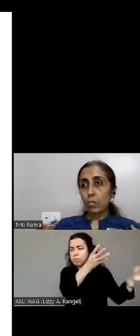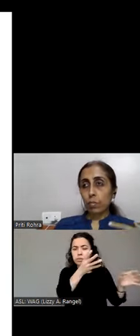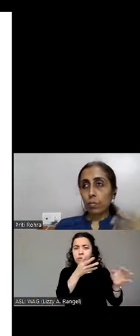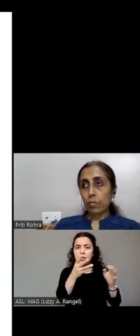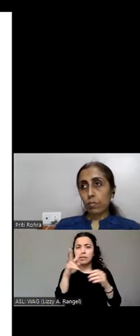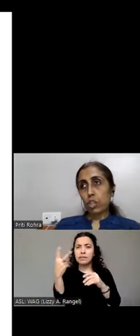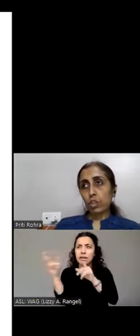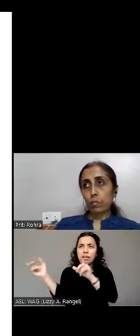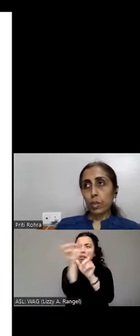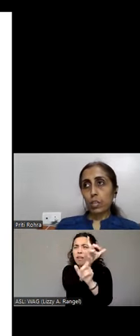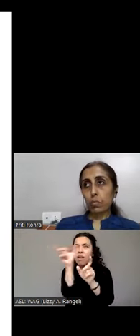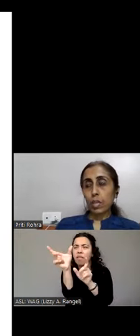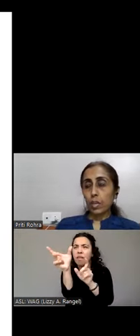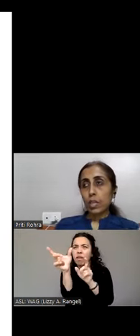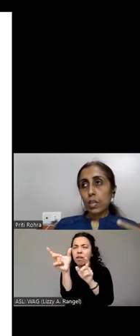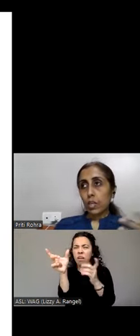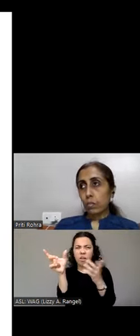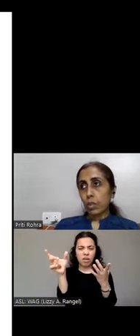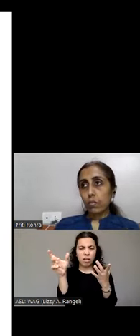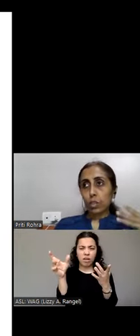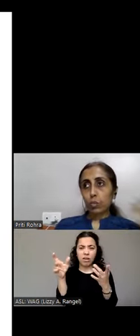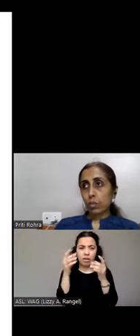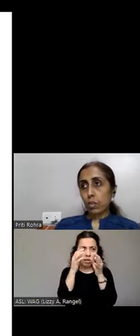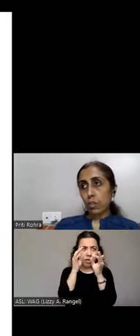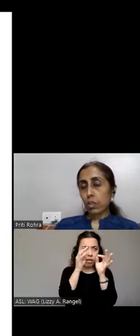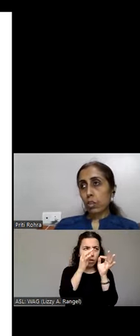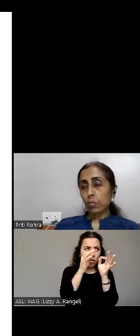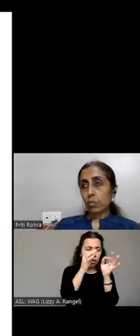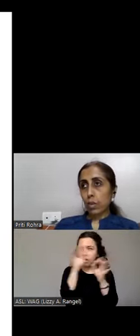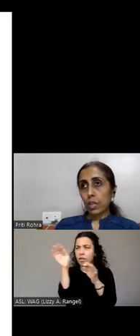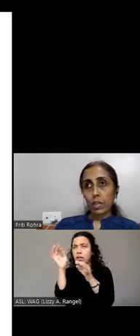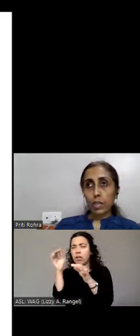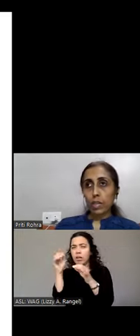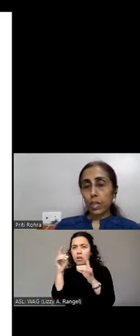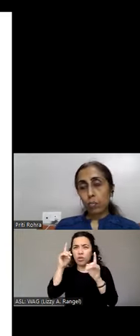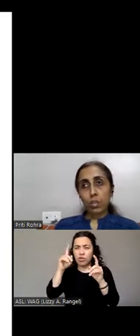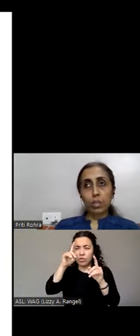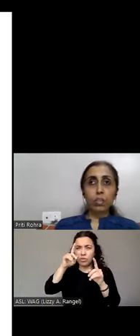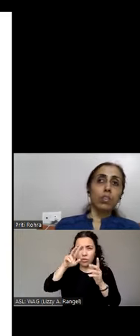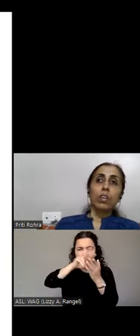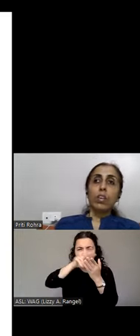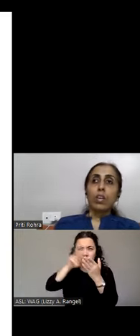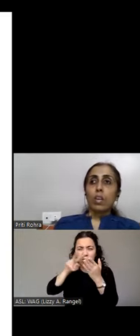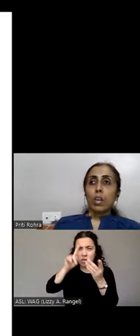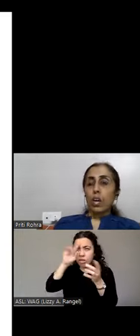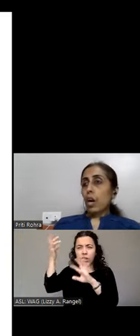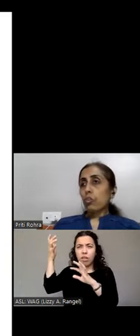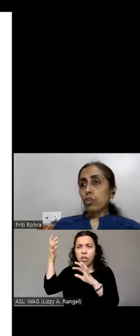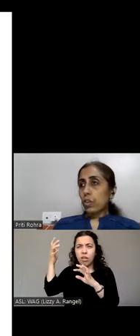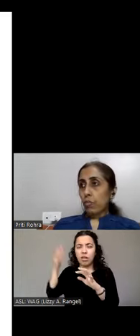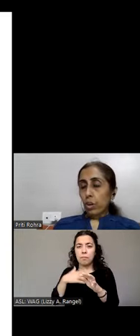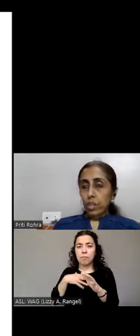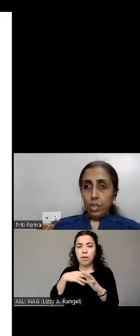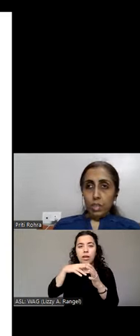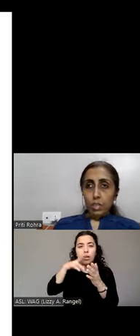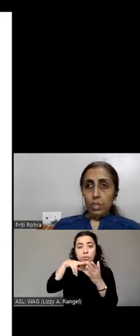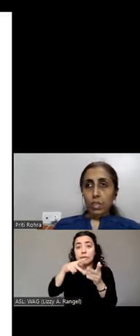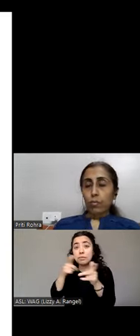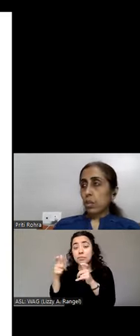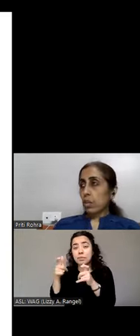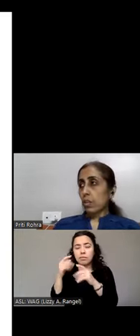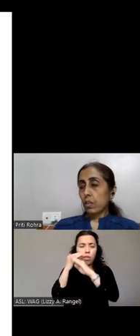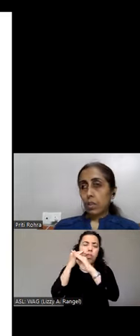up. Which breaks my readability and disturbs my reading experience. How should we avoid it? What